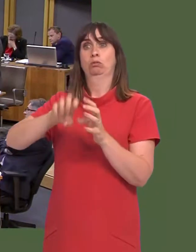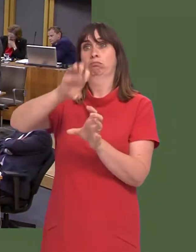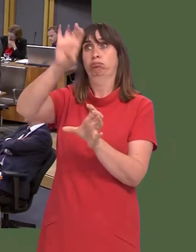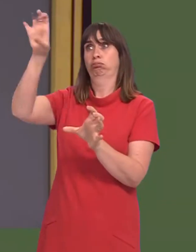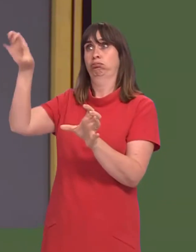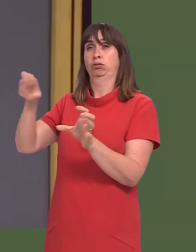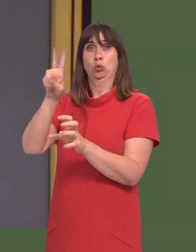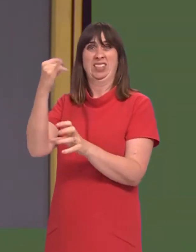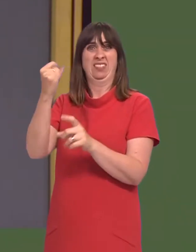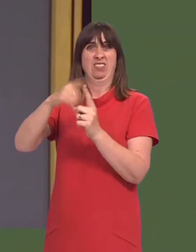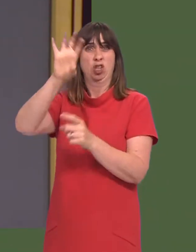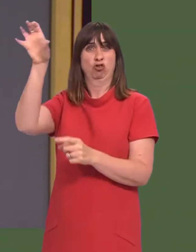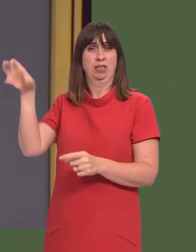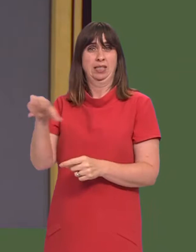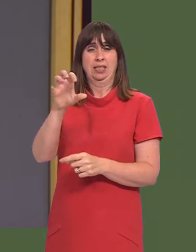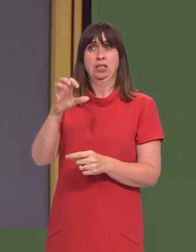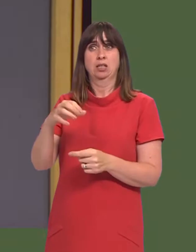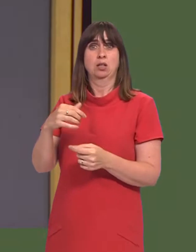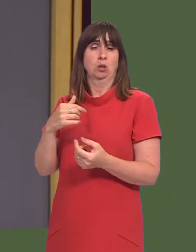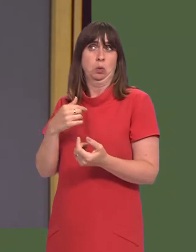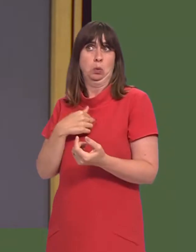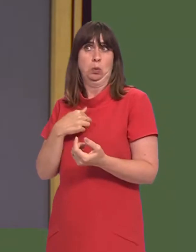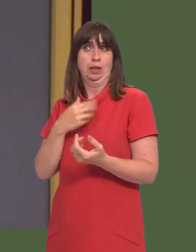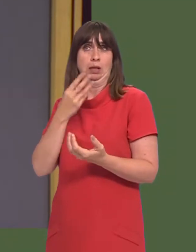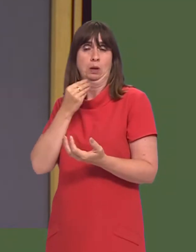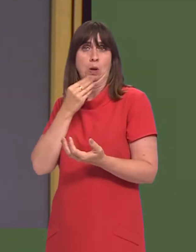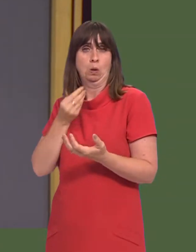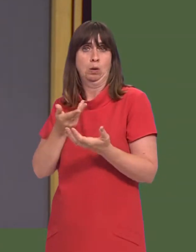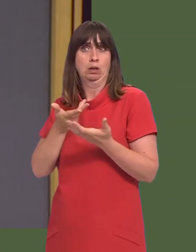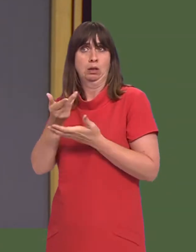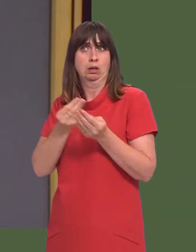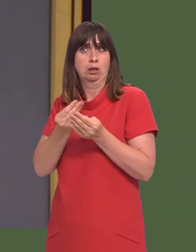states. With almost all of them, we have a trade deficit.